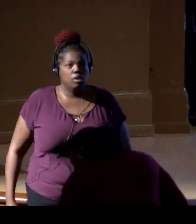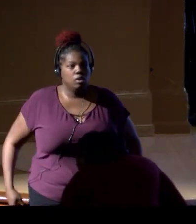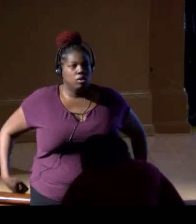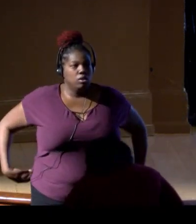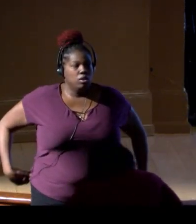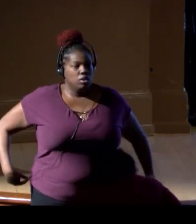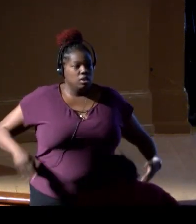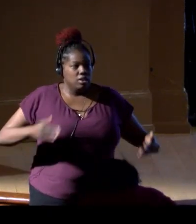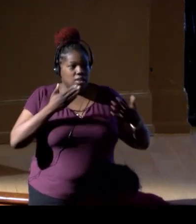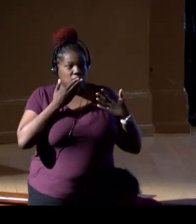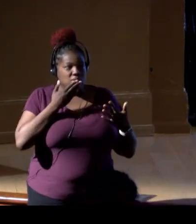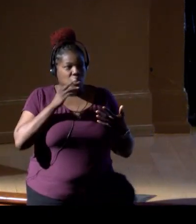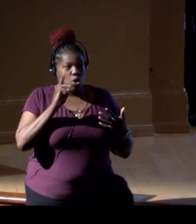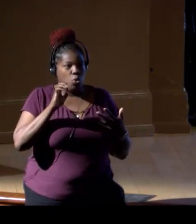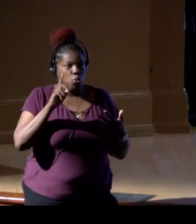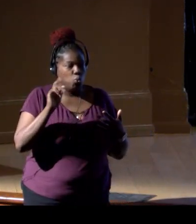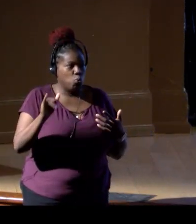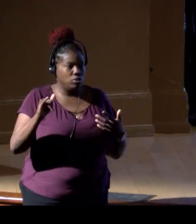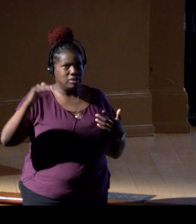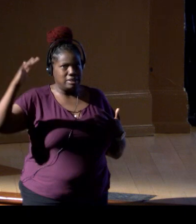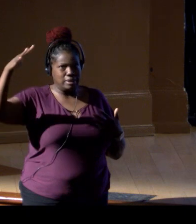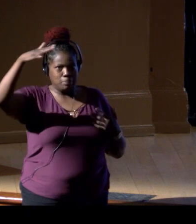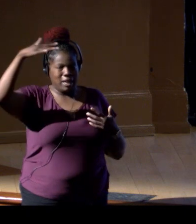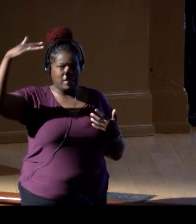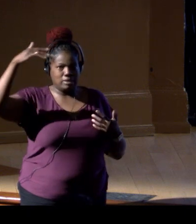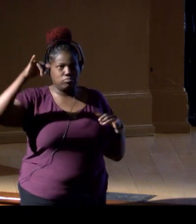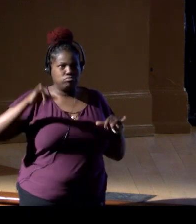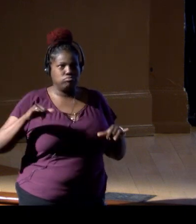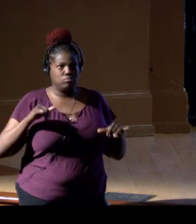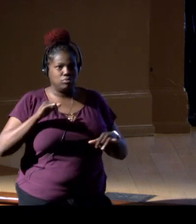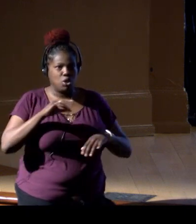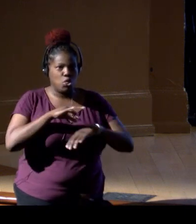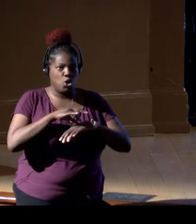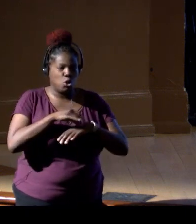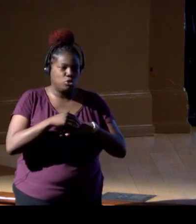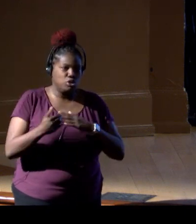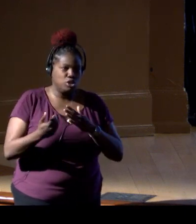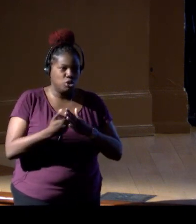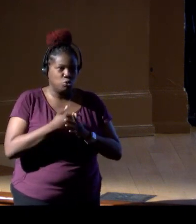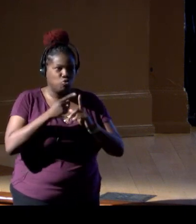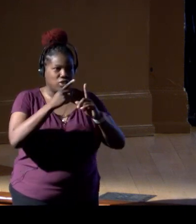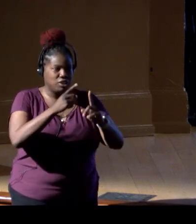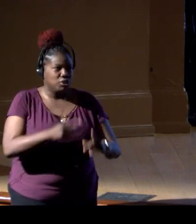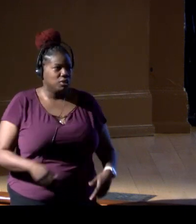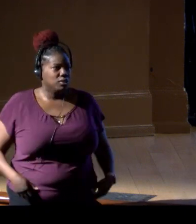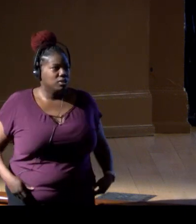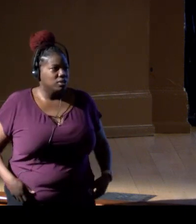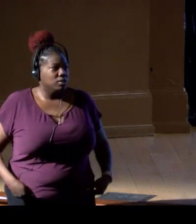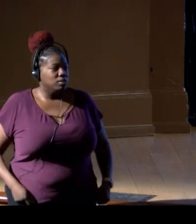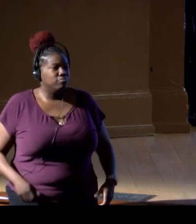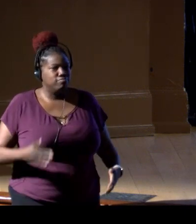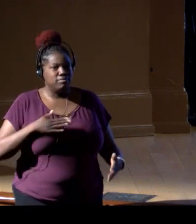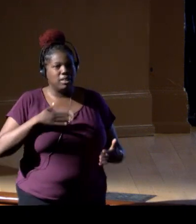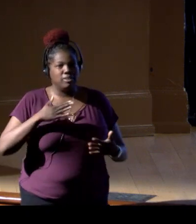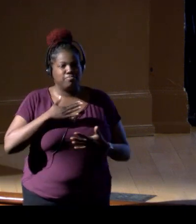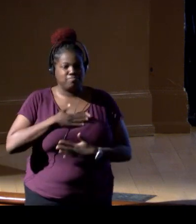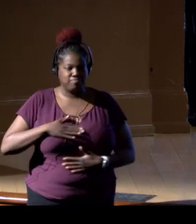Thanks, Woody, space. Is the Earth the next frontier? That's good, I like it. All right, it's my pleasure to bring